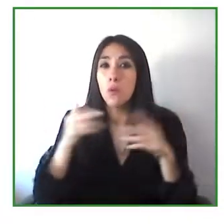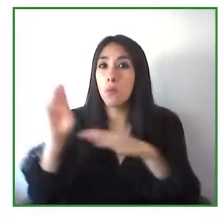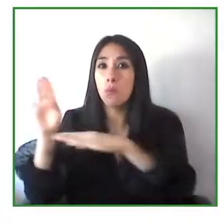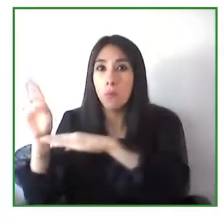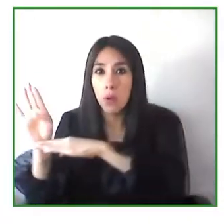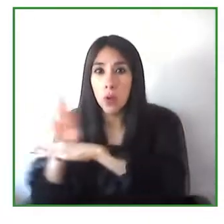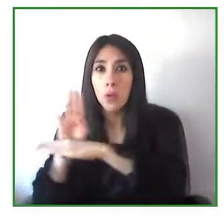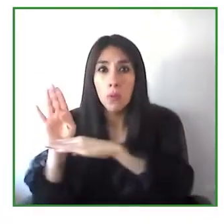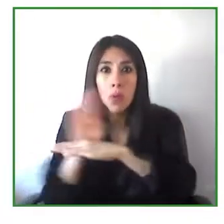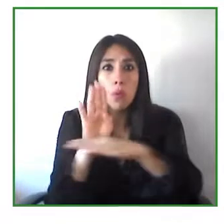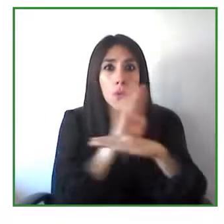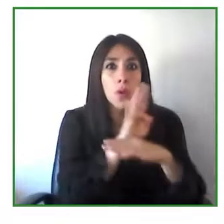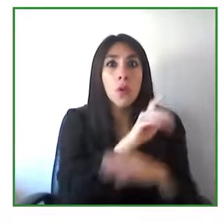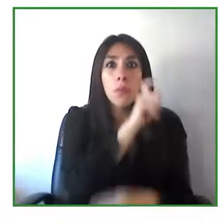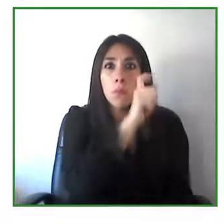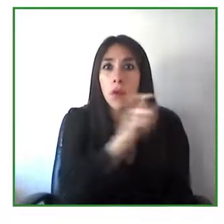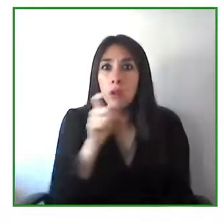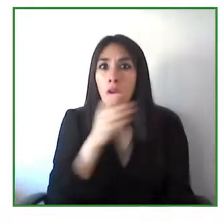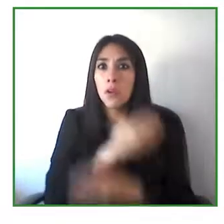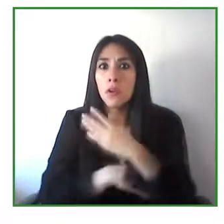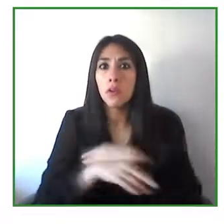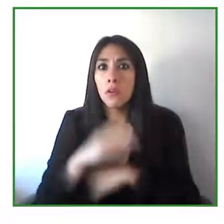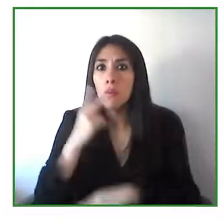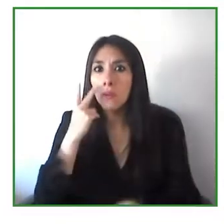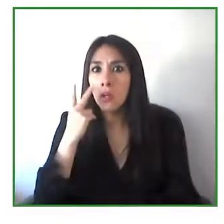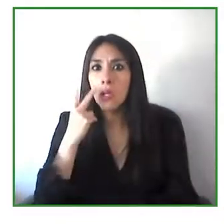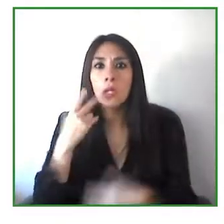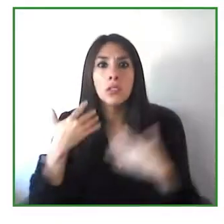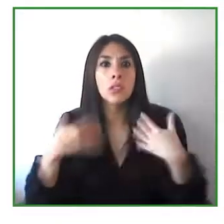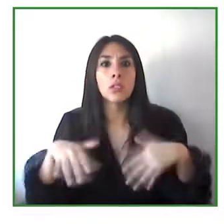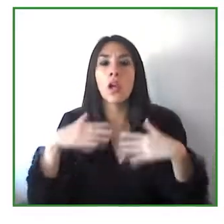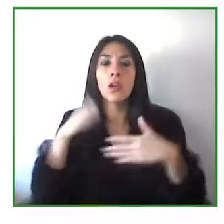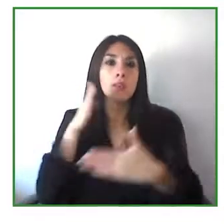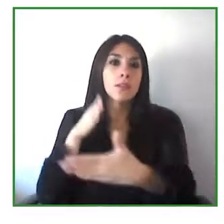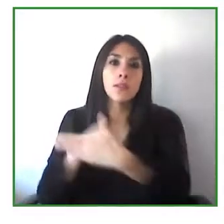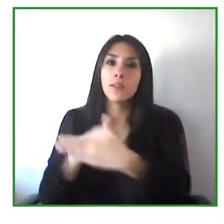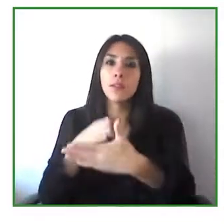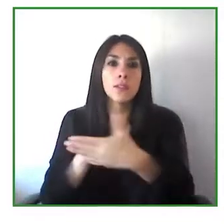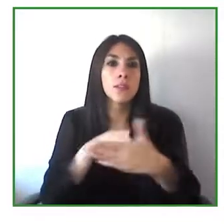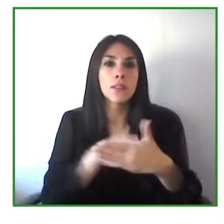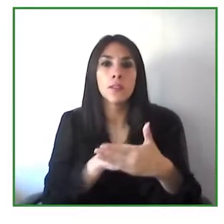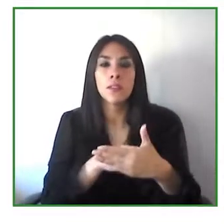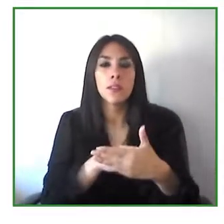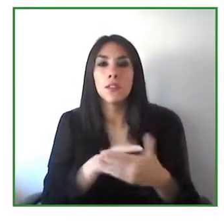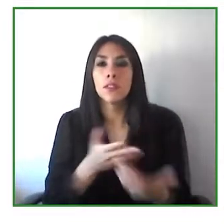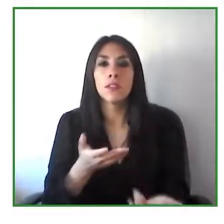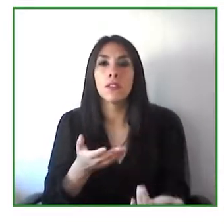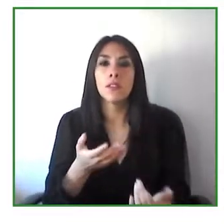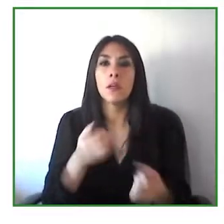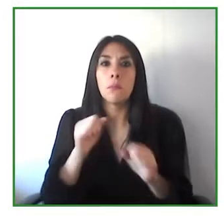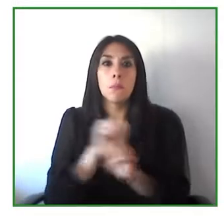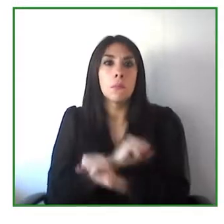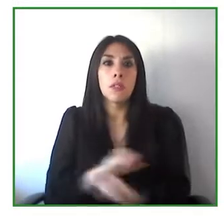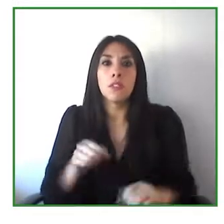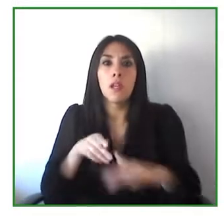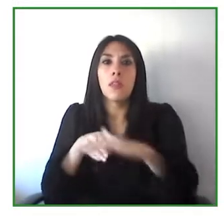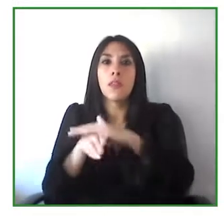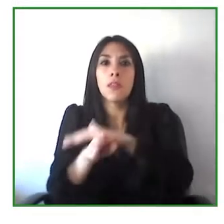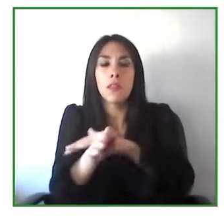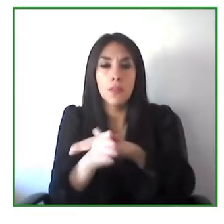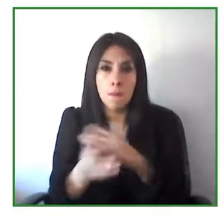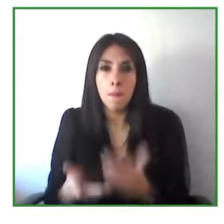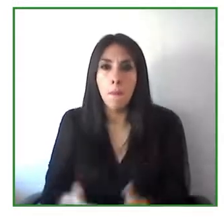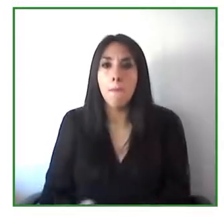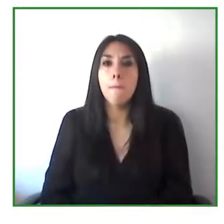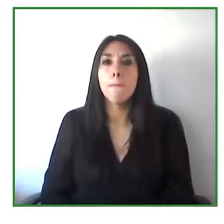And so, one of the progressive that we have seen since six or seven years